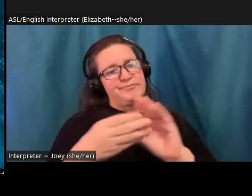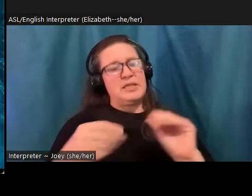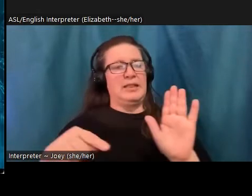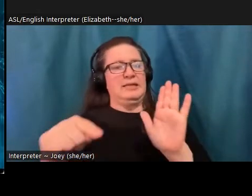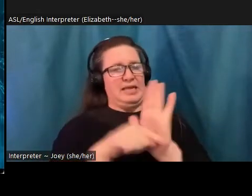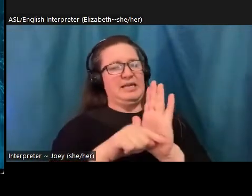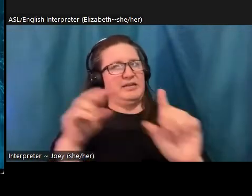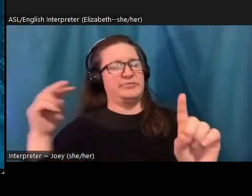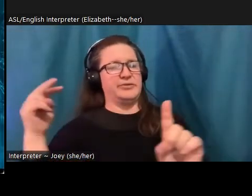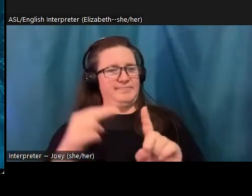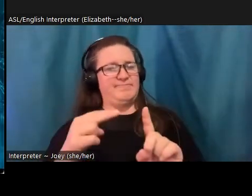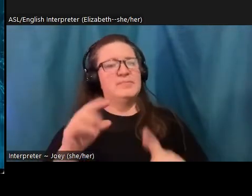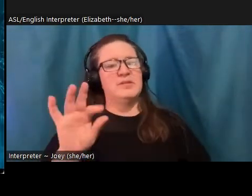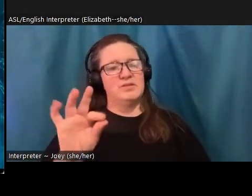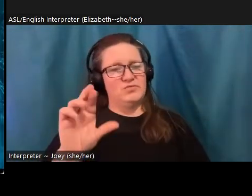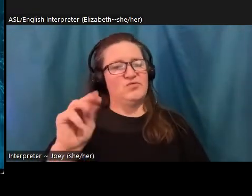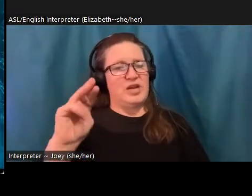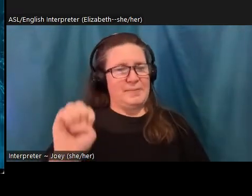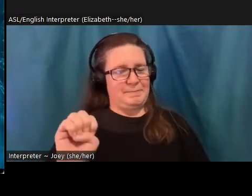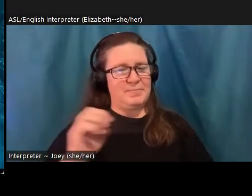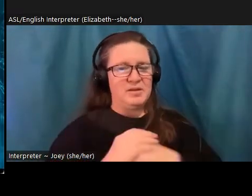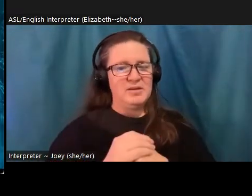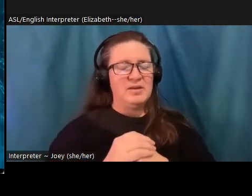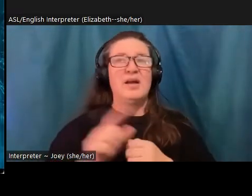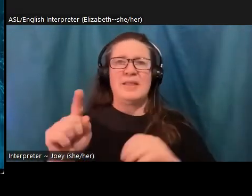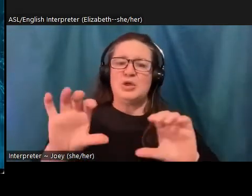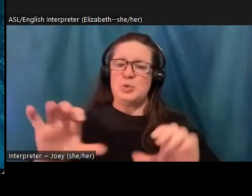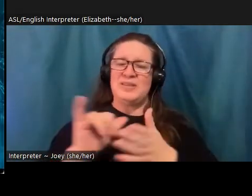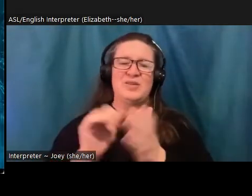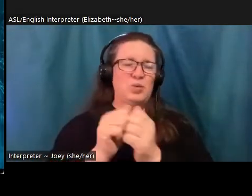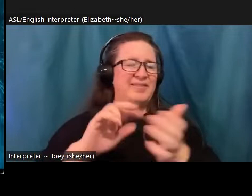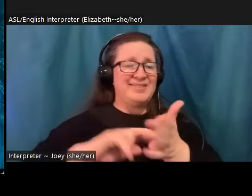deliberately designed that way. The news is a profit driven